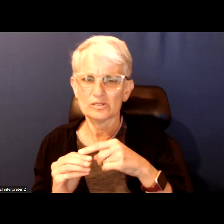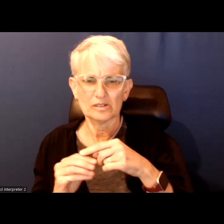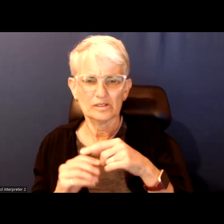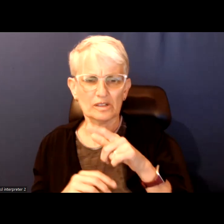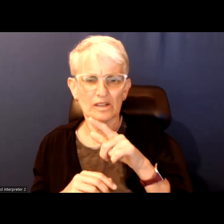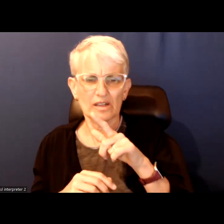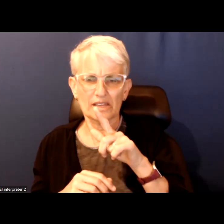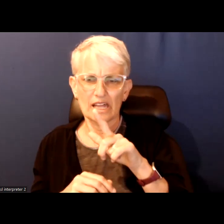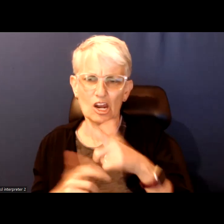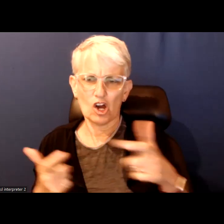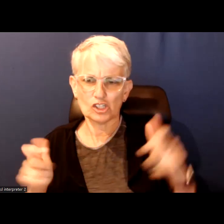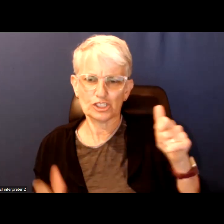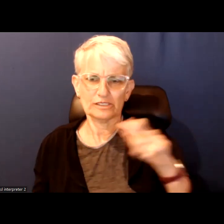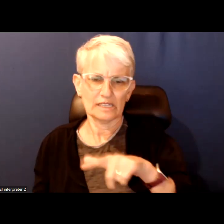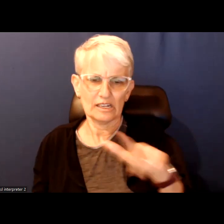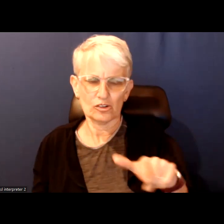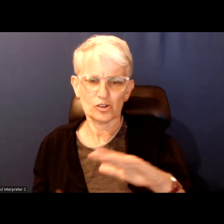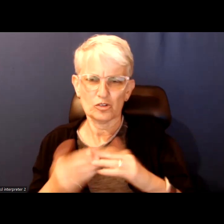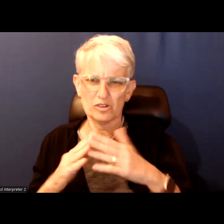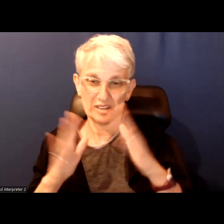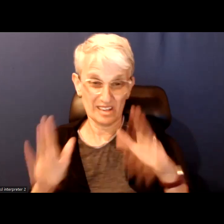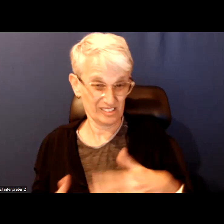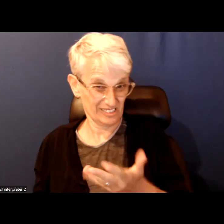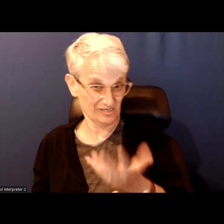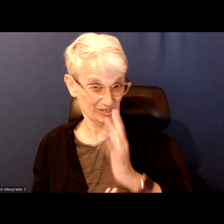in the city of Toronto community housing? I don't know if any of you want to talk to that.